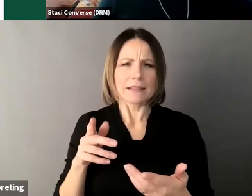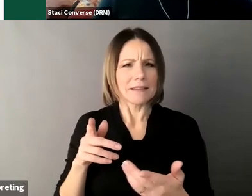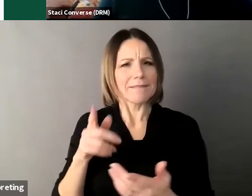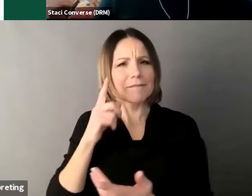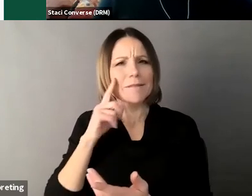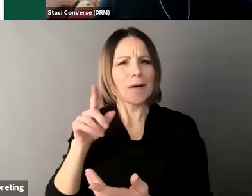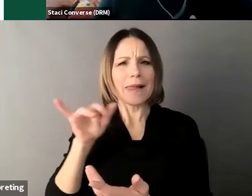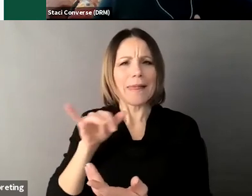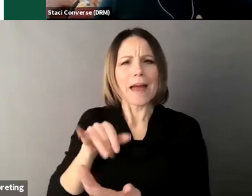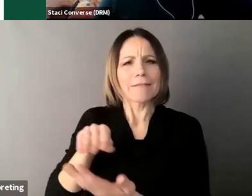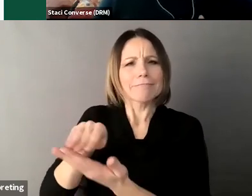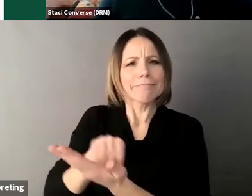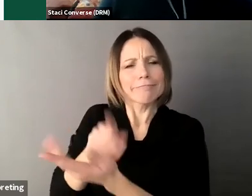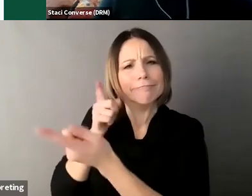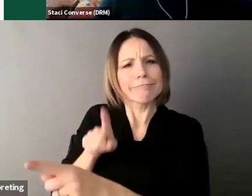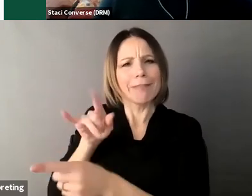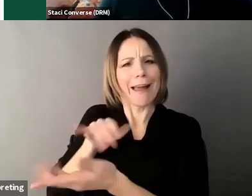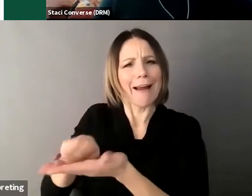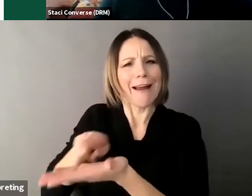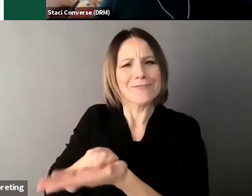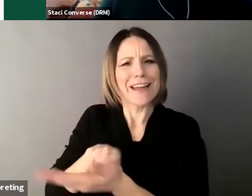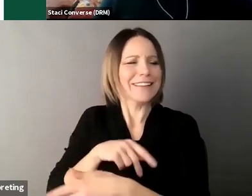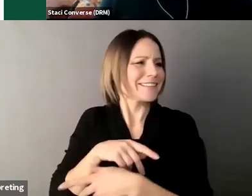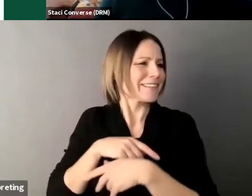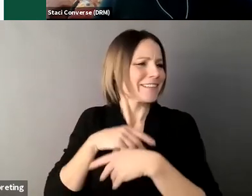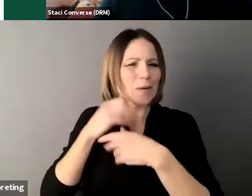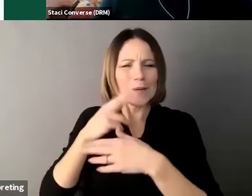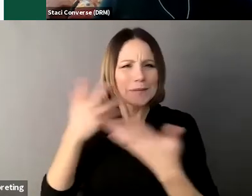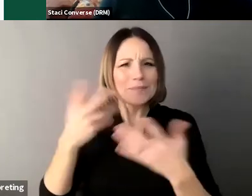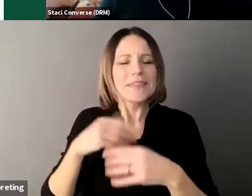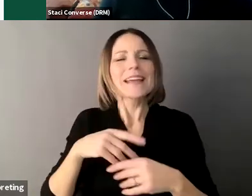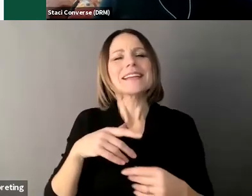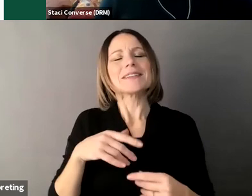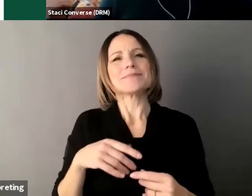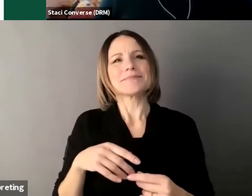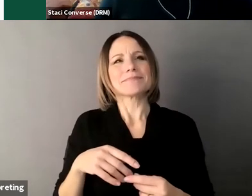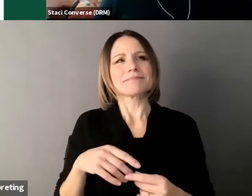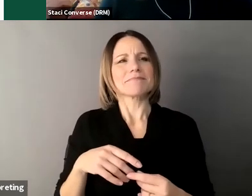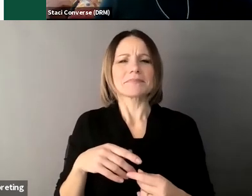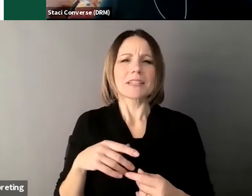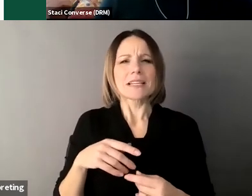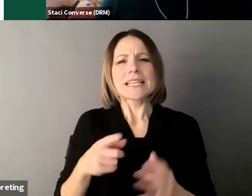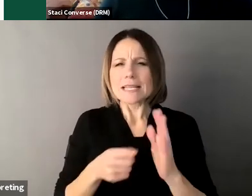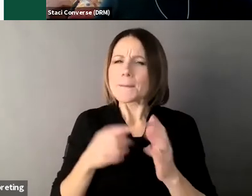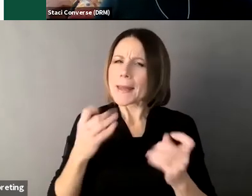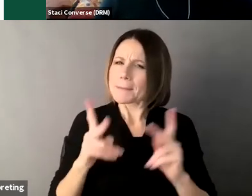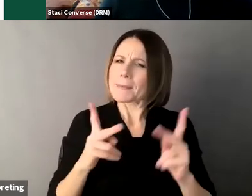informal I use informal supported decision-making um but many people find it helpful to have the